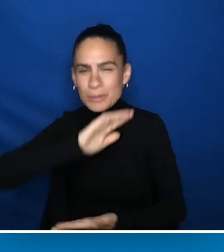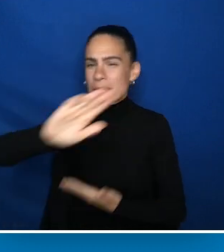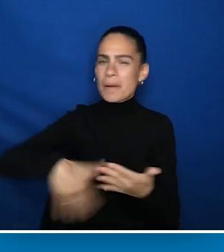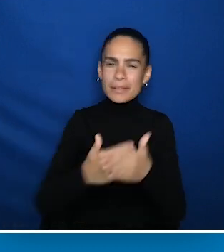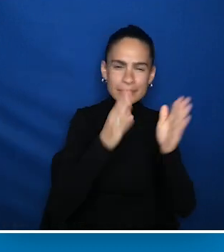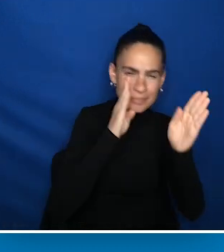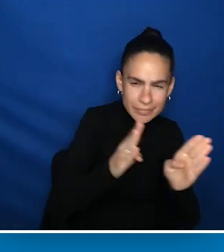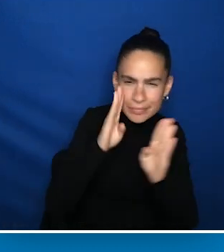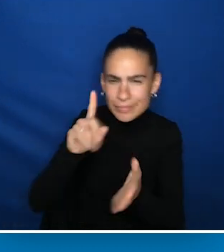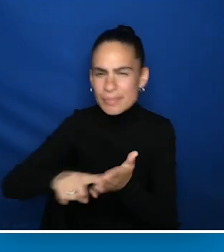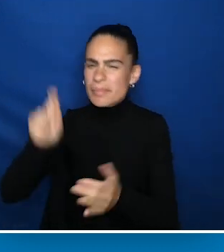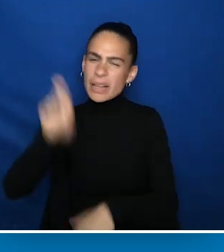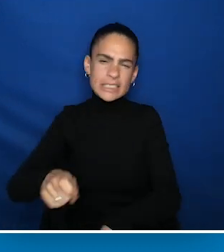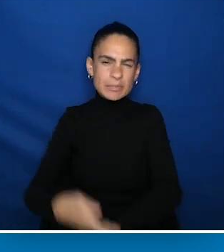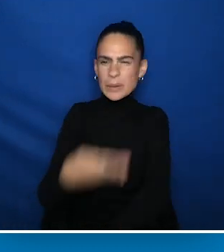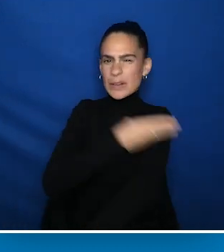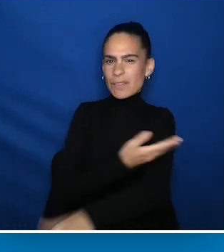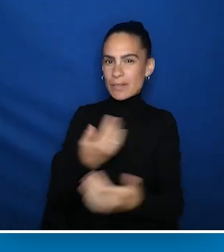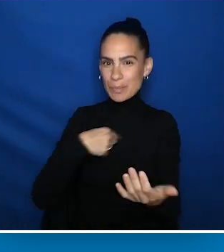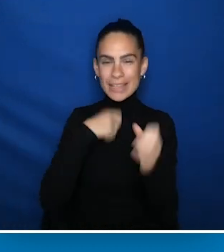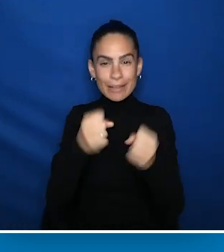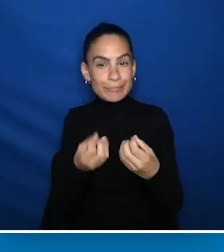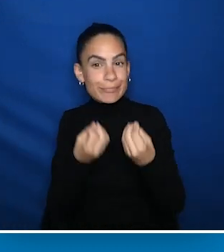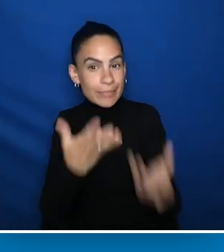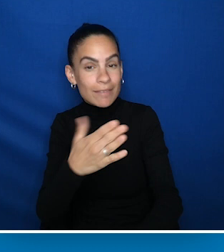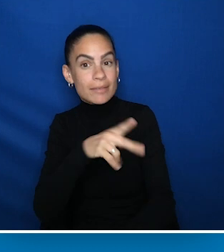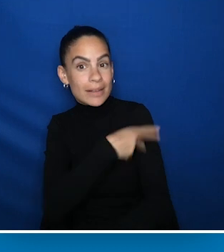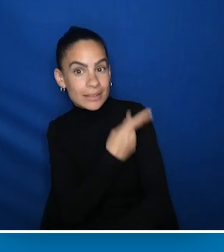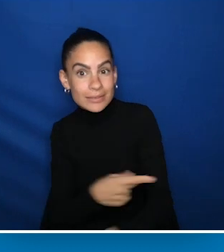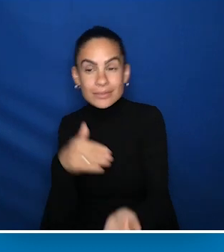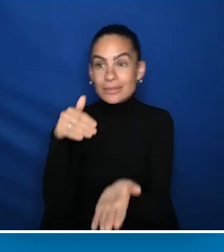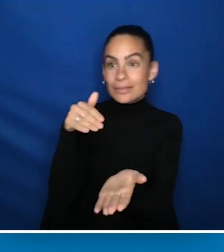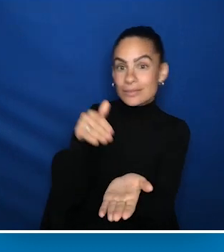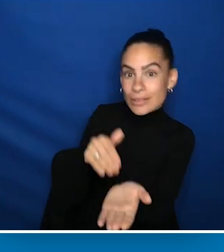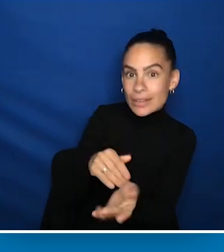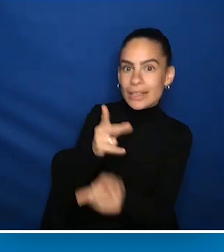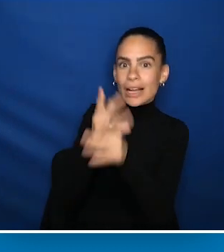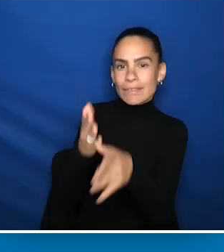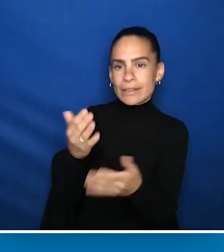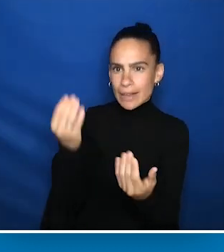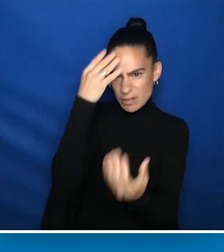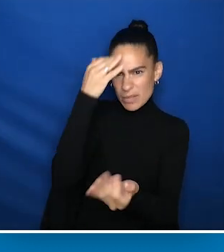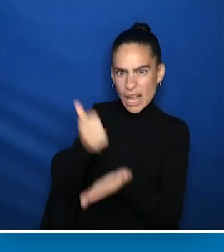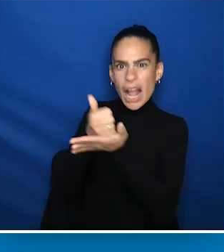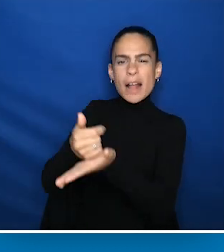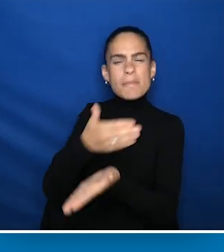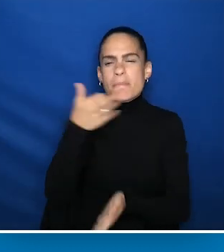should enhance our ability to provide patients, clinicians and caregivers with the information they need to make the best decisions they can.